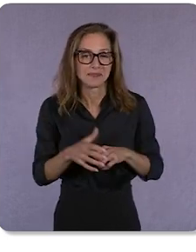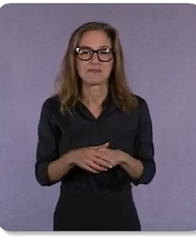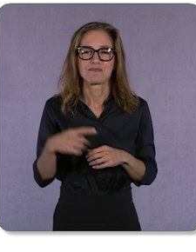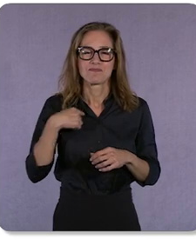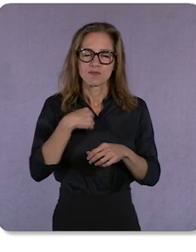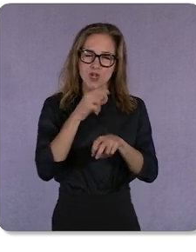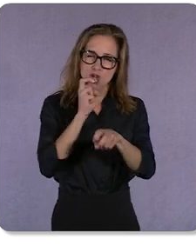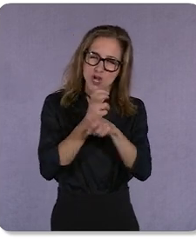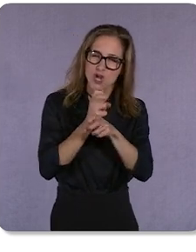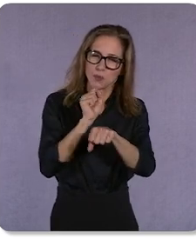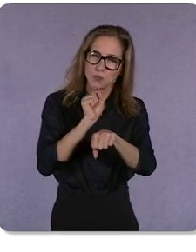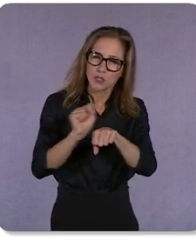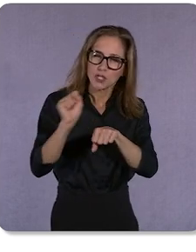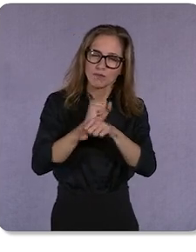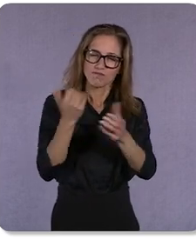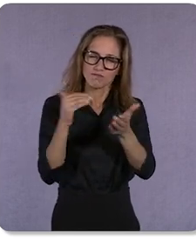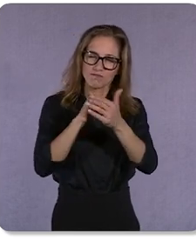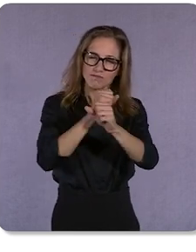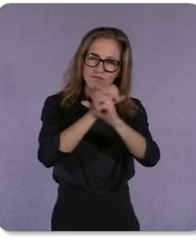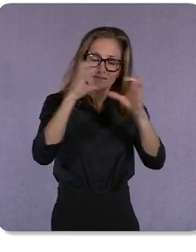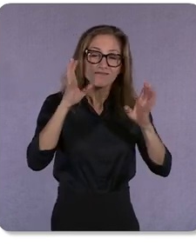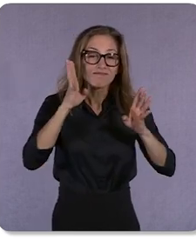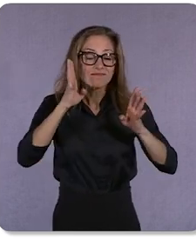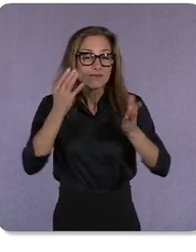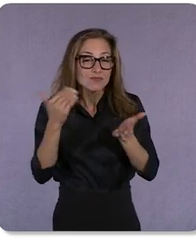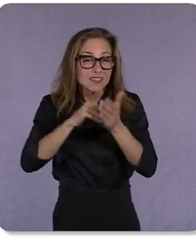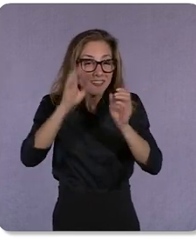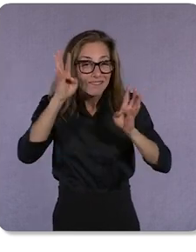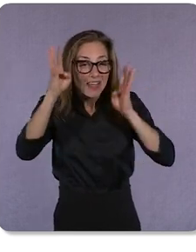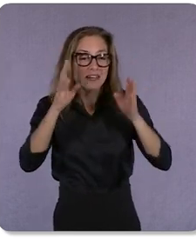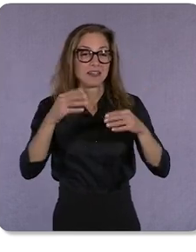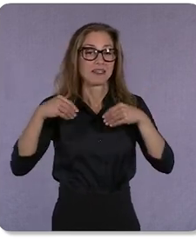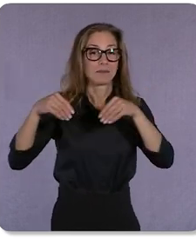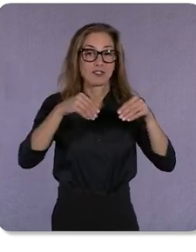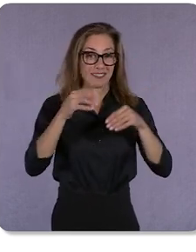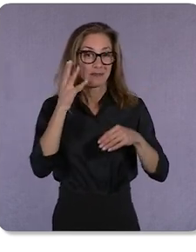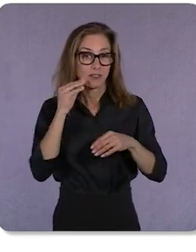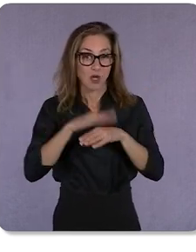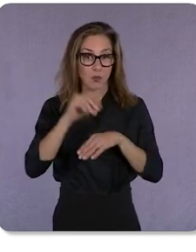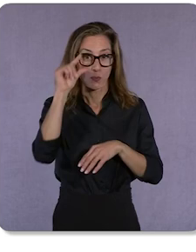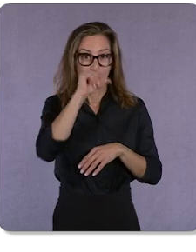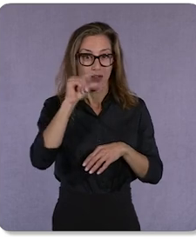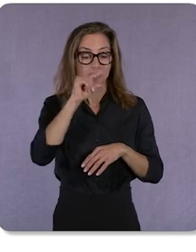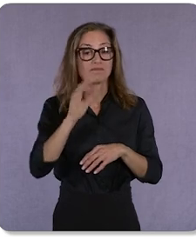reinventing the commerce experience on Google. Our mission is clear: to create delightful